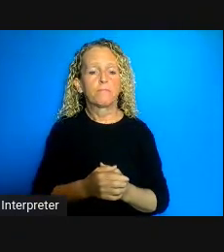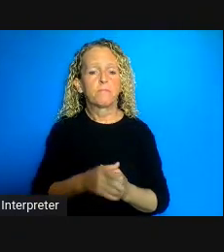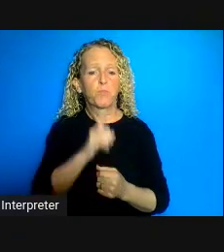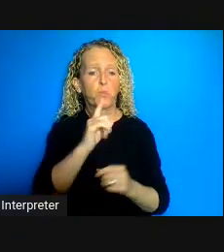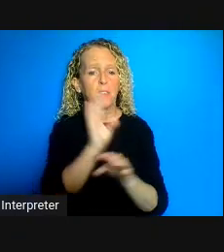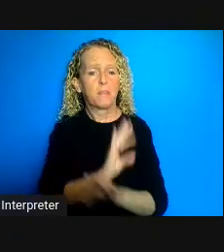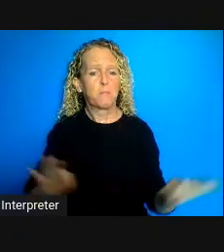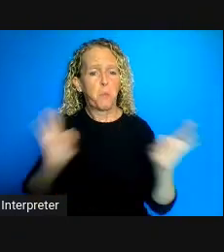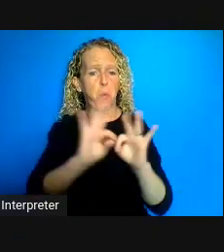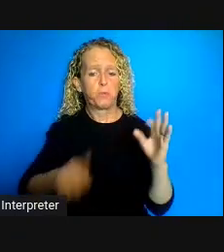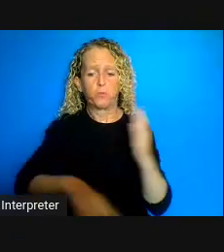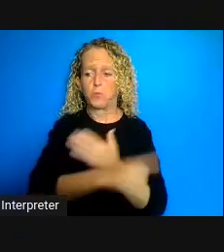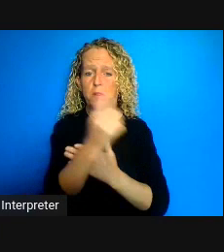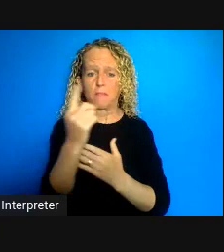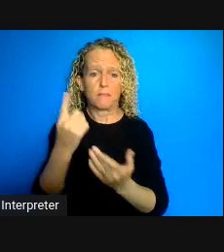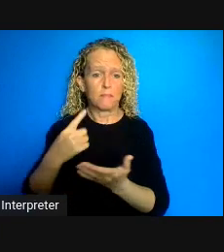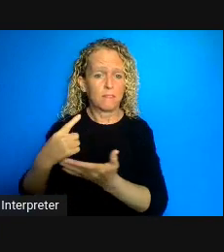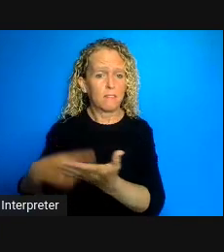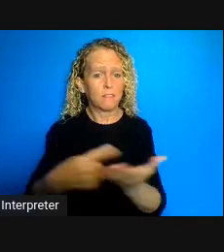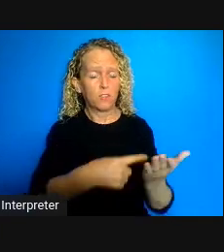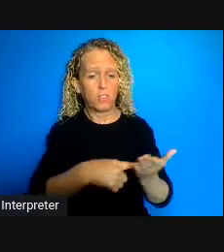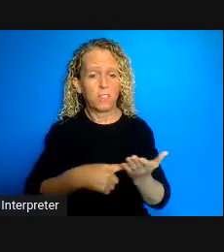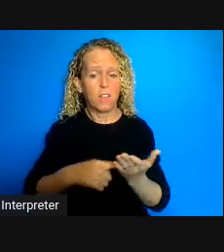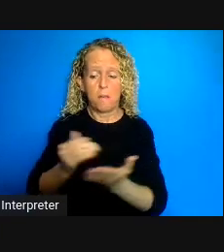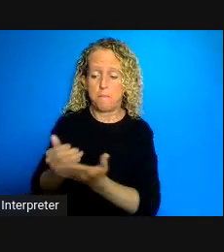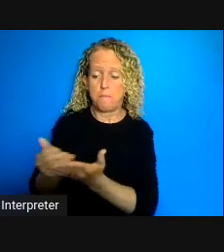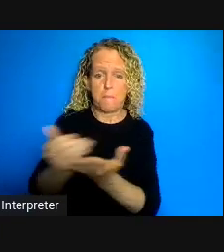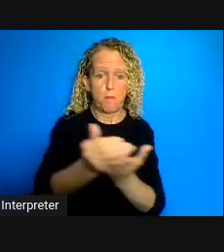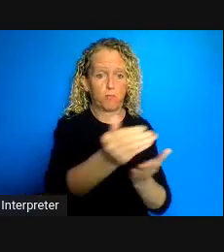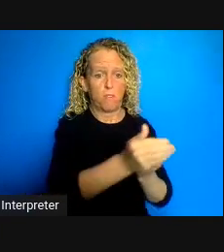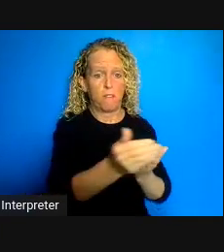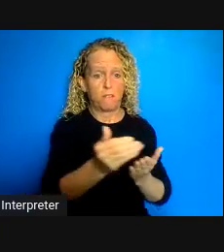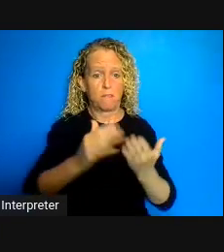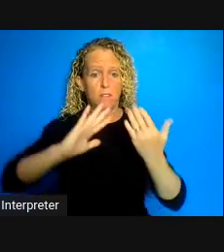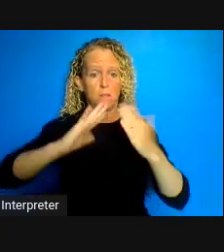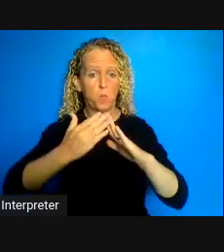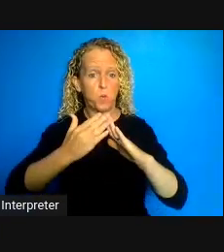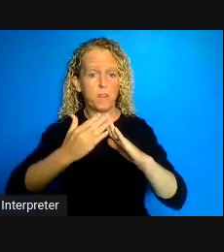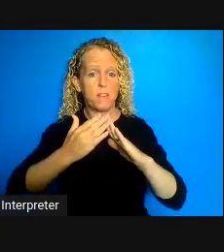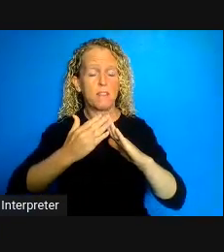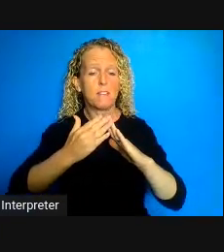that marginalized communities the ones that you would have heard about during